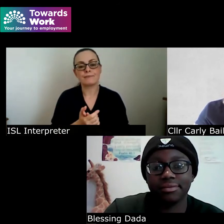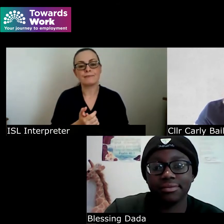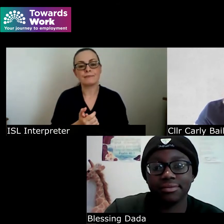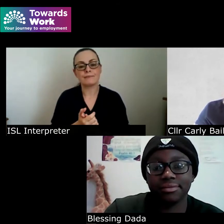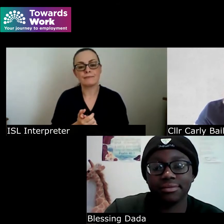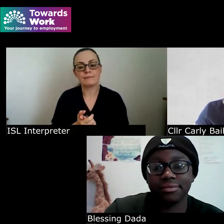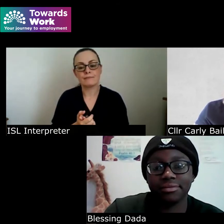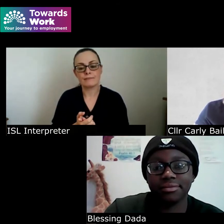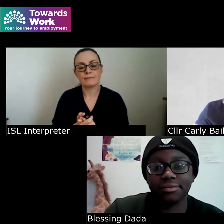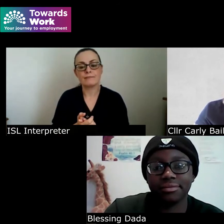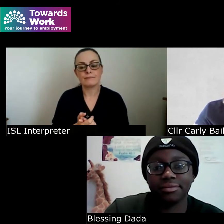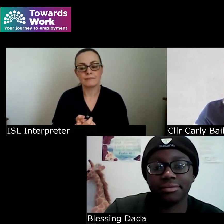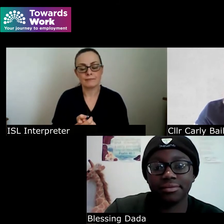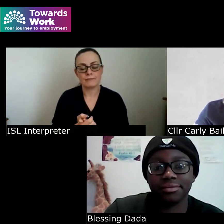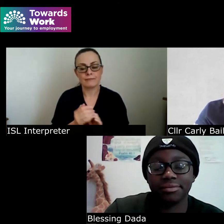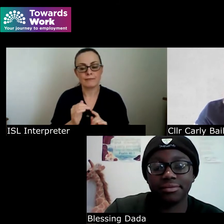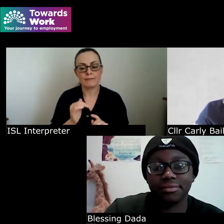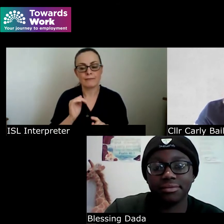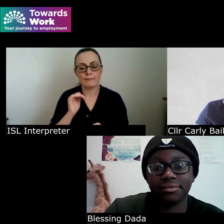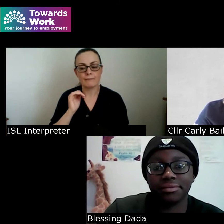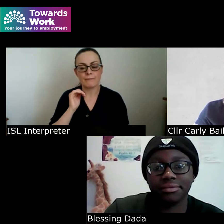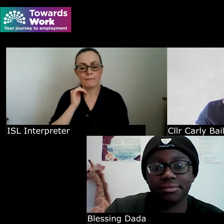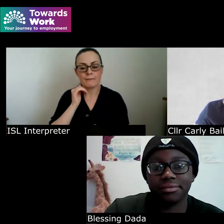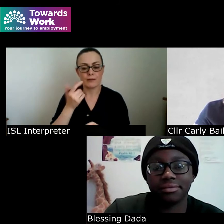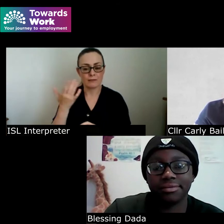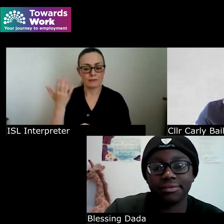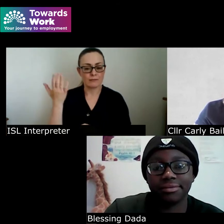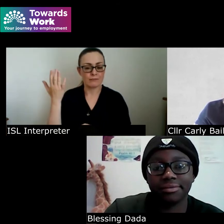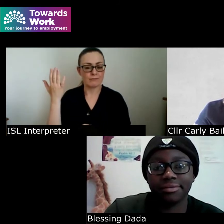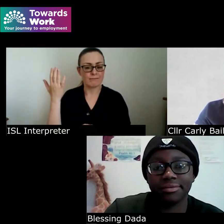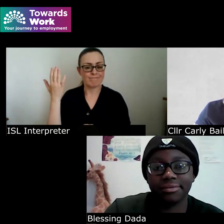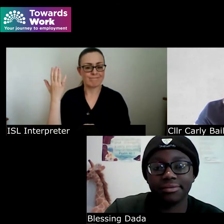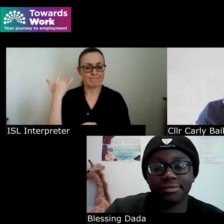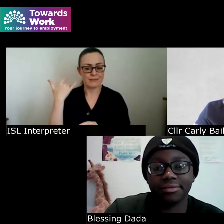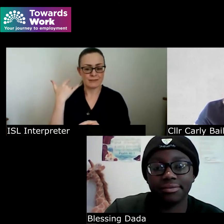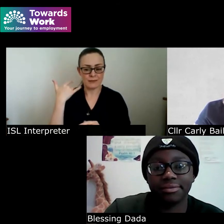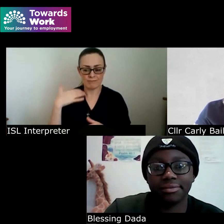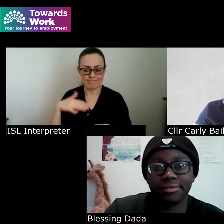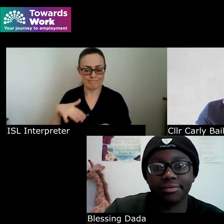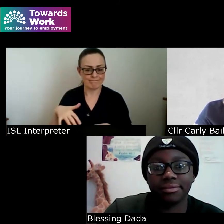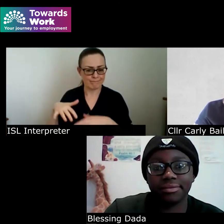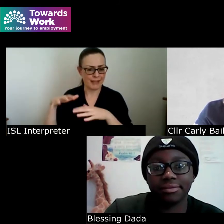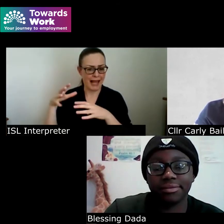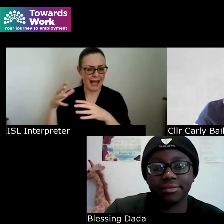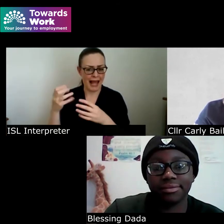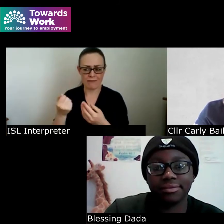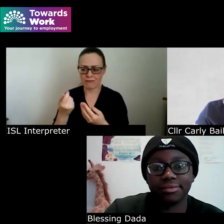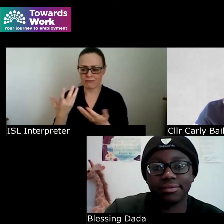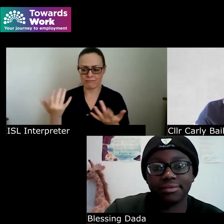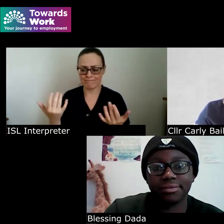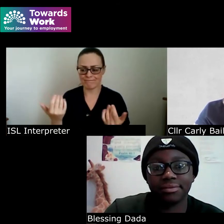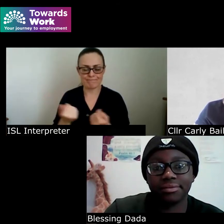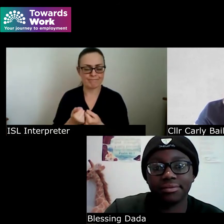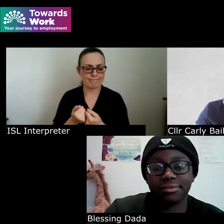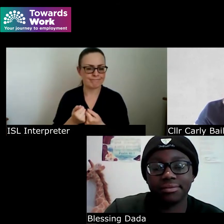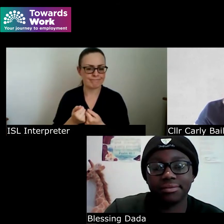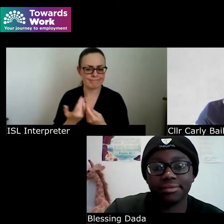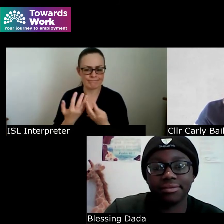it was due to horror surrounding herself uh with me with like-minded people and